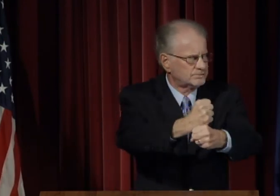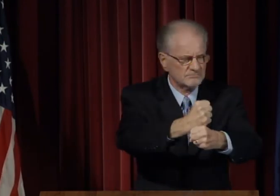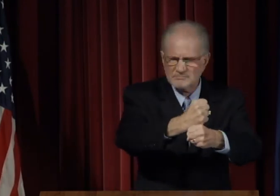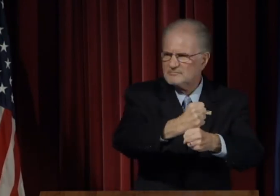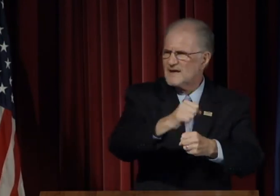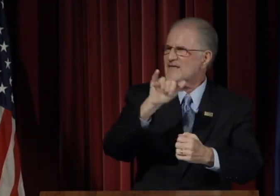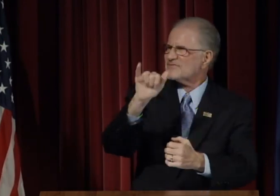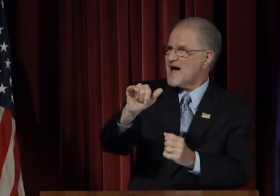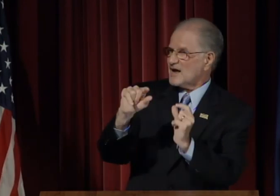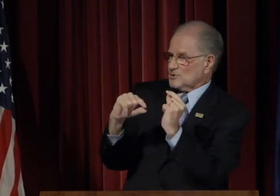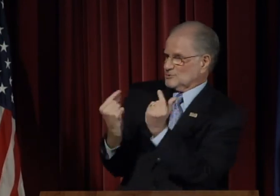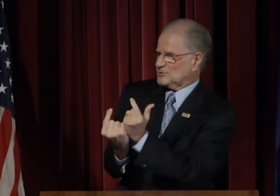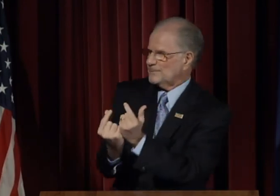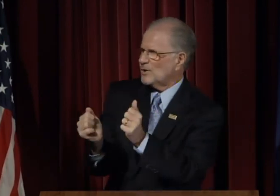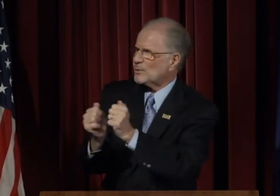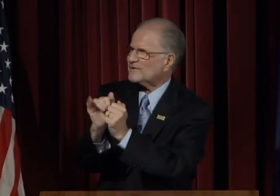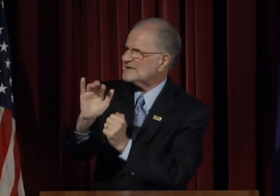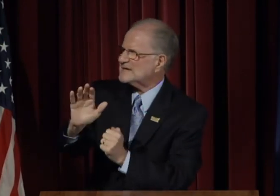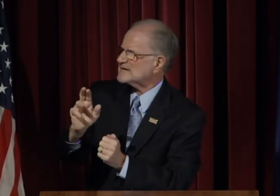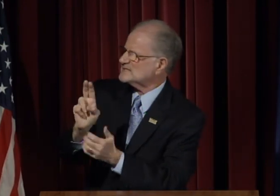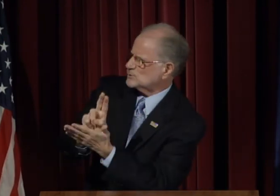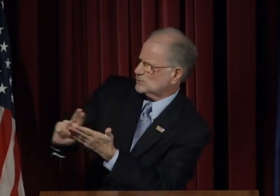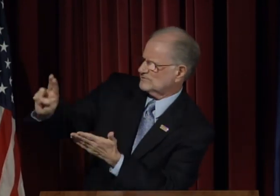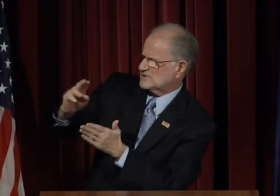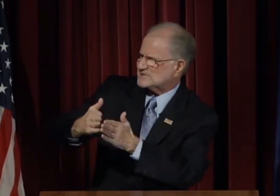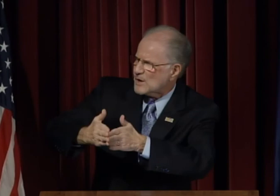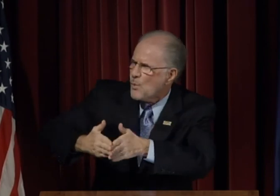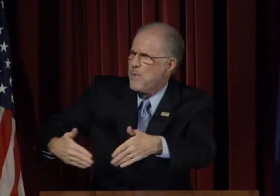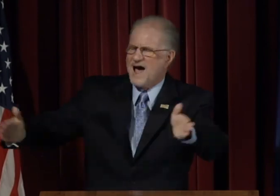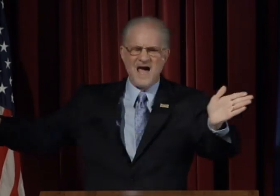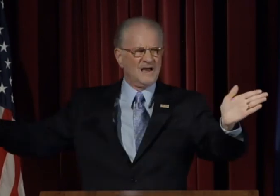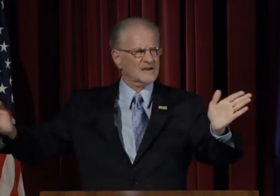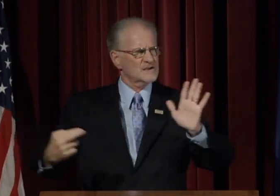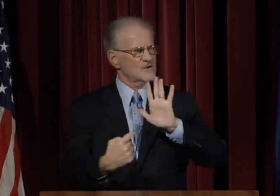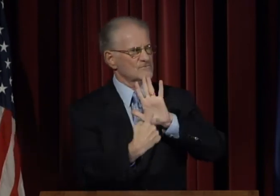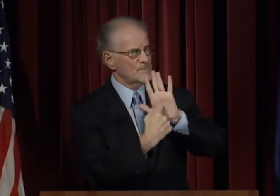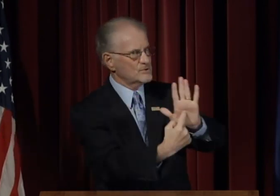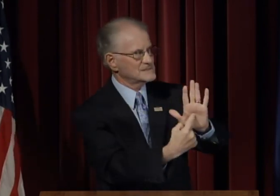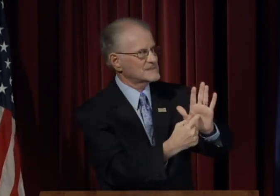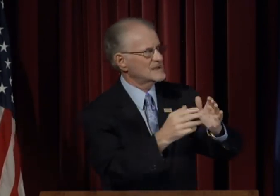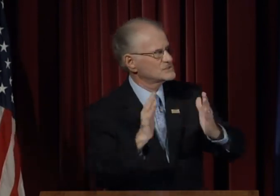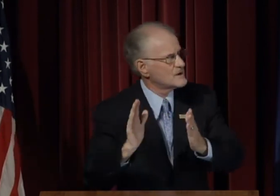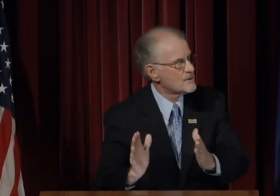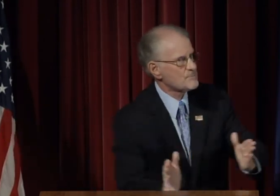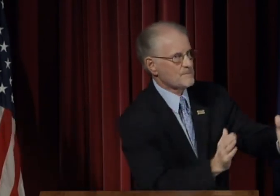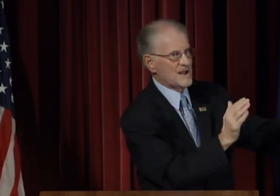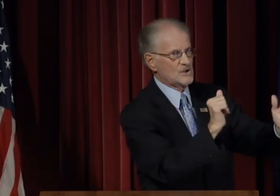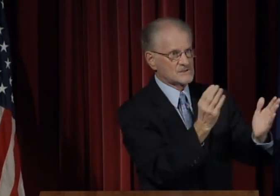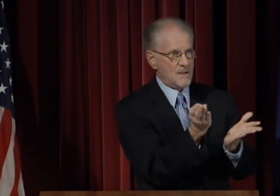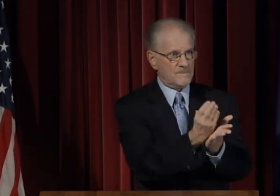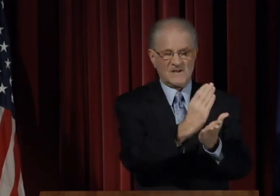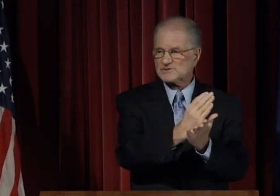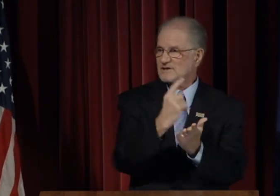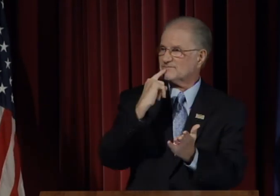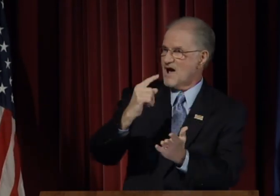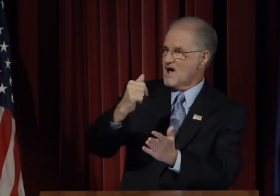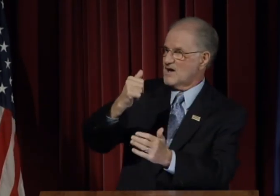and Budgeting Committee which we refer to as the UPBC. That group, with its university-wide